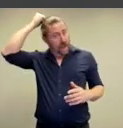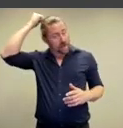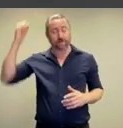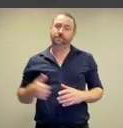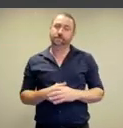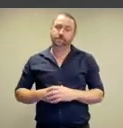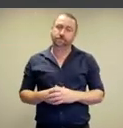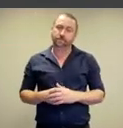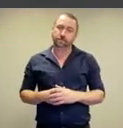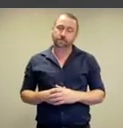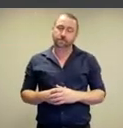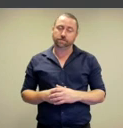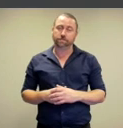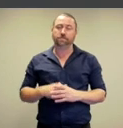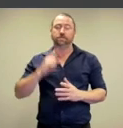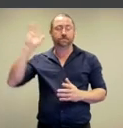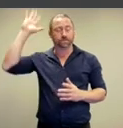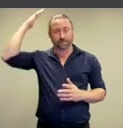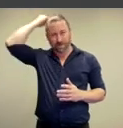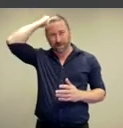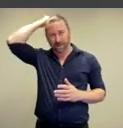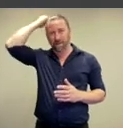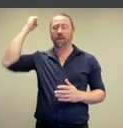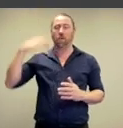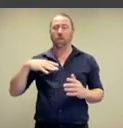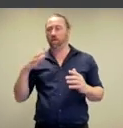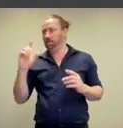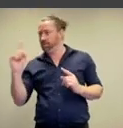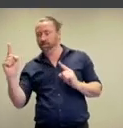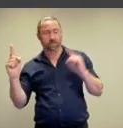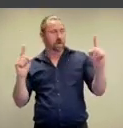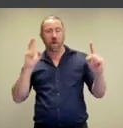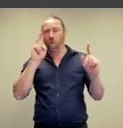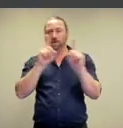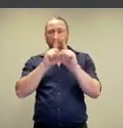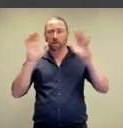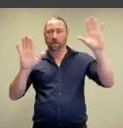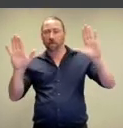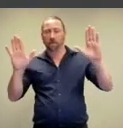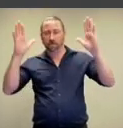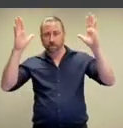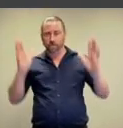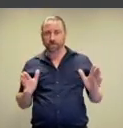they've done their hairstyles,